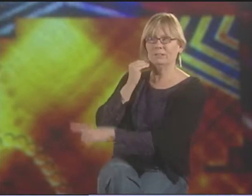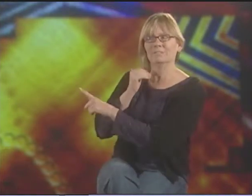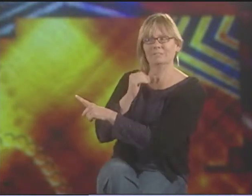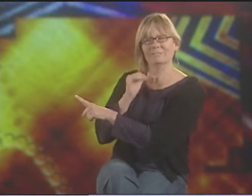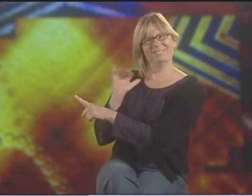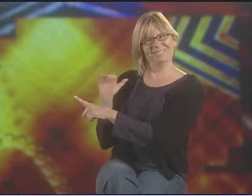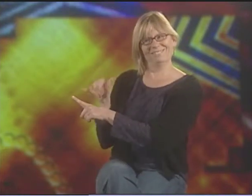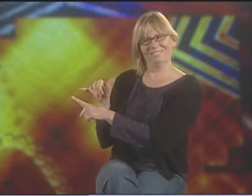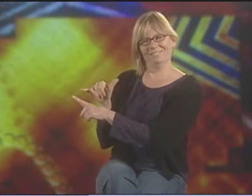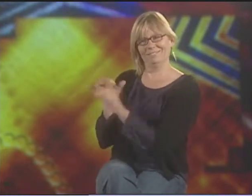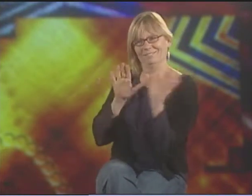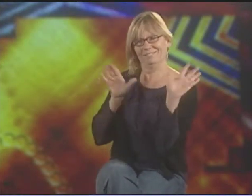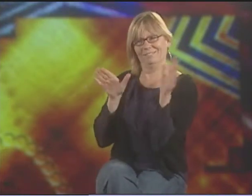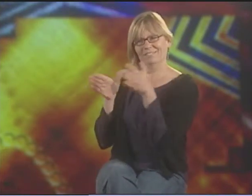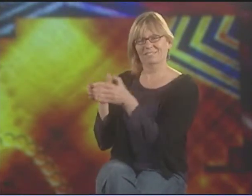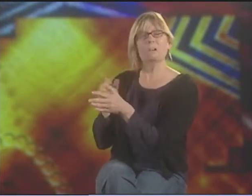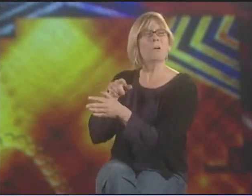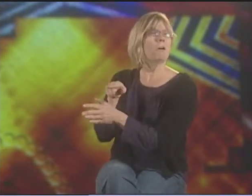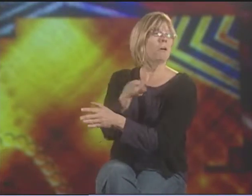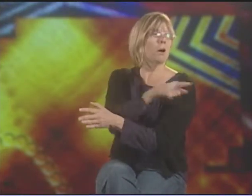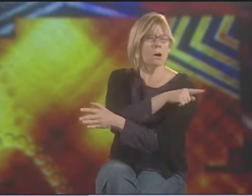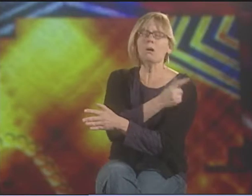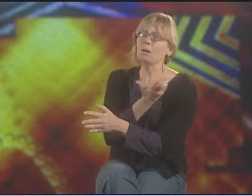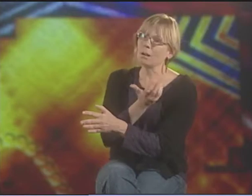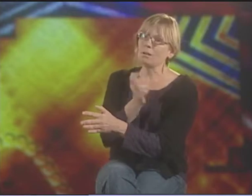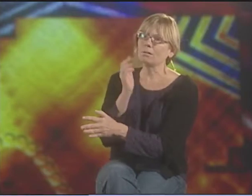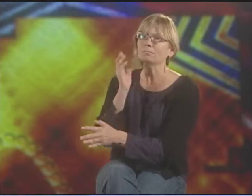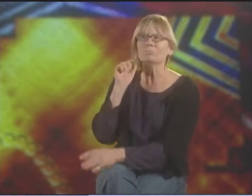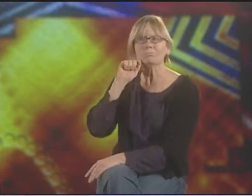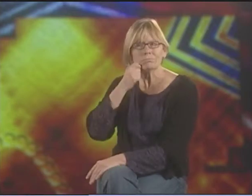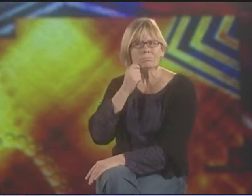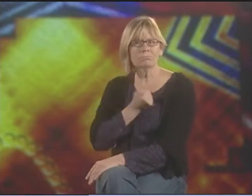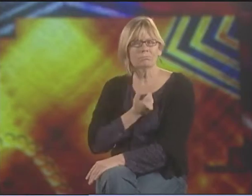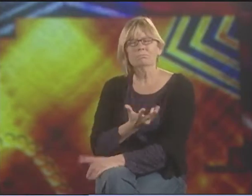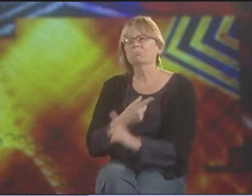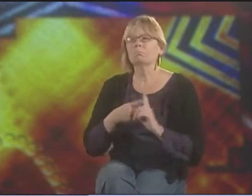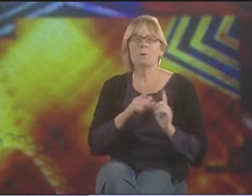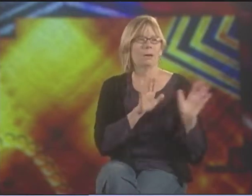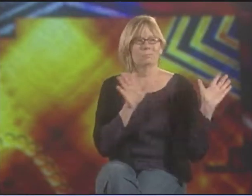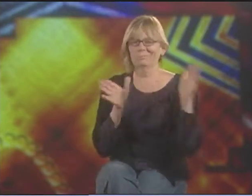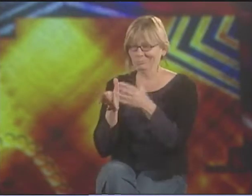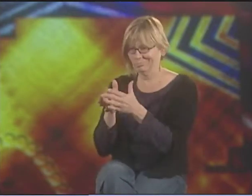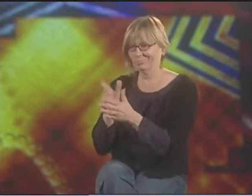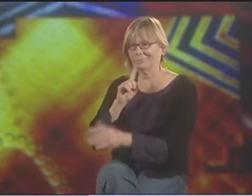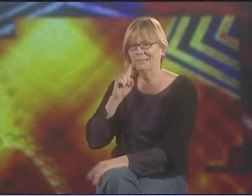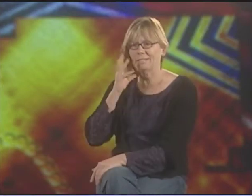SOME OF THEM WERE VERY STRONGLY ABOUT THE DEAF EXPERIENCE. AND THERE WERE OTHERS THAT WERE REALLY COOL,